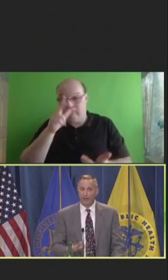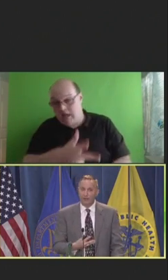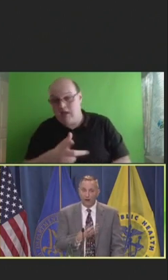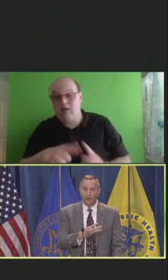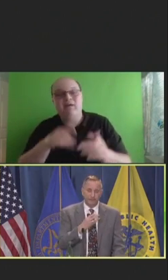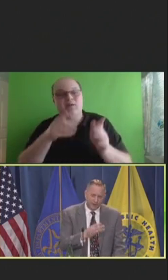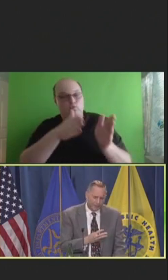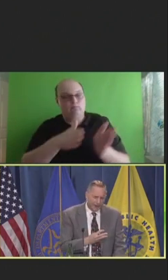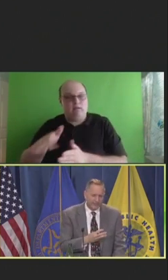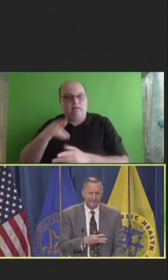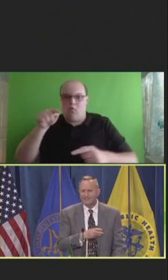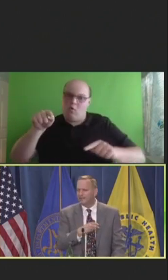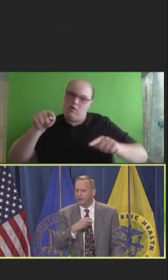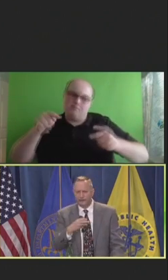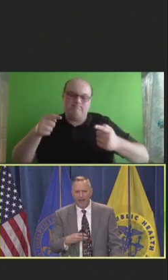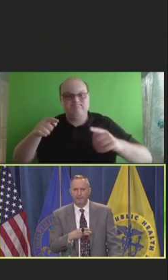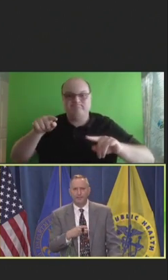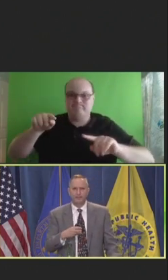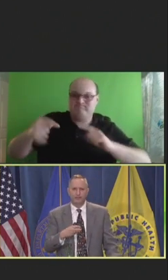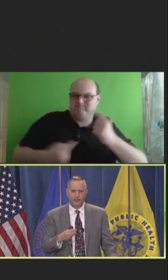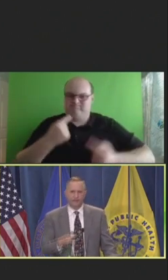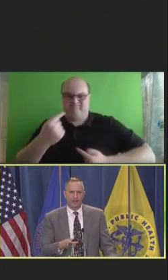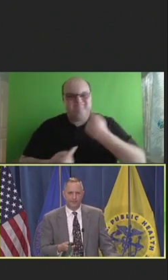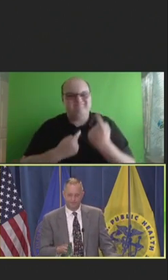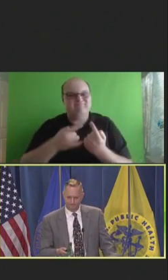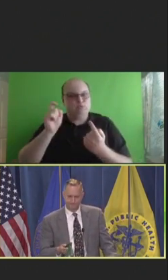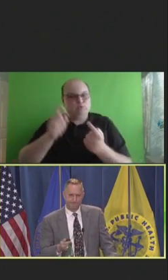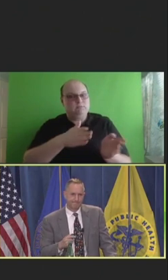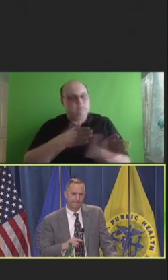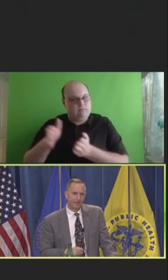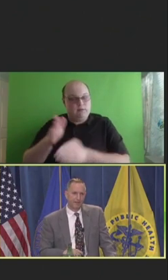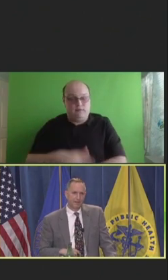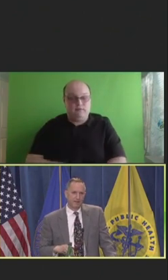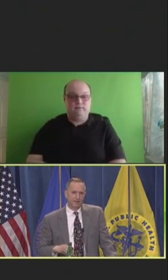And there are some residencies that are dabbling in this just now.